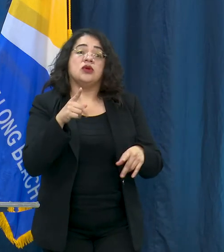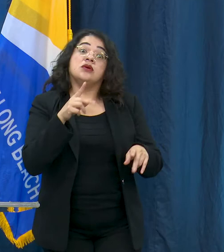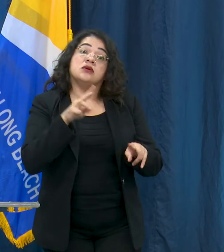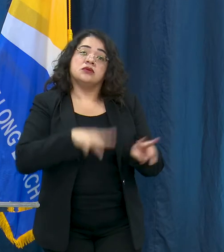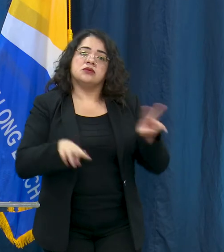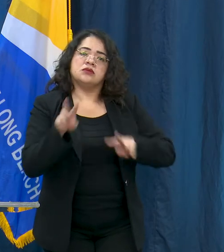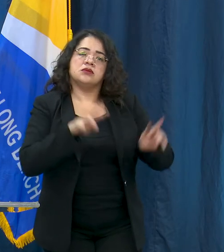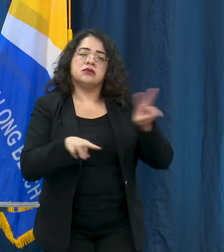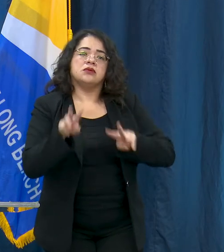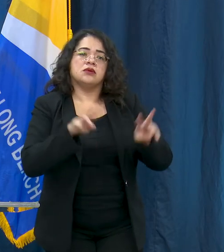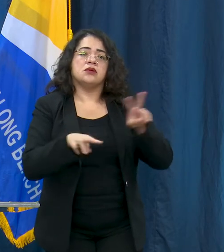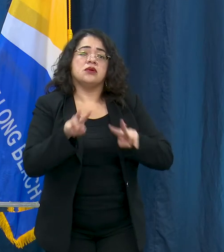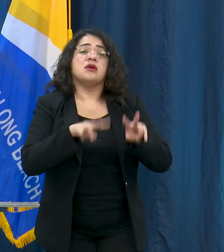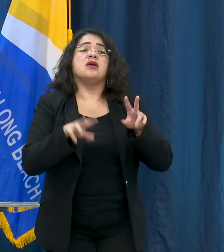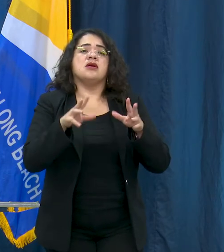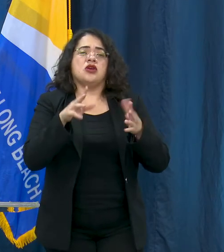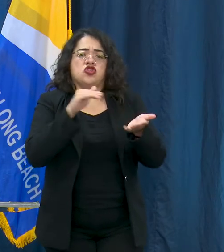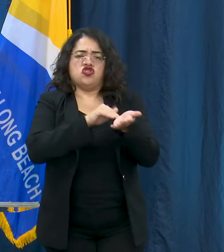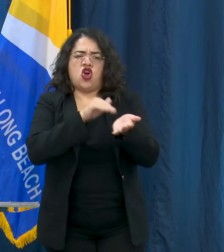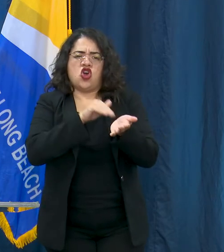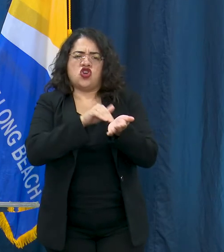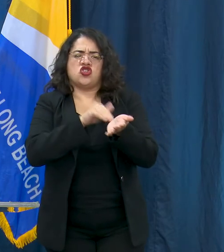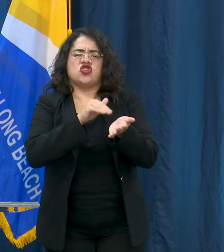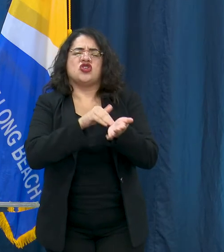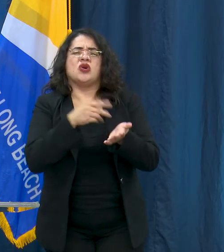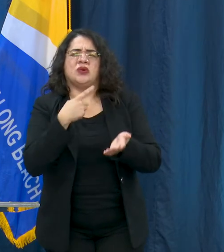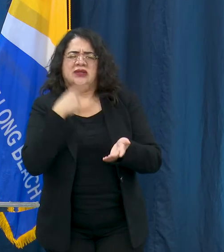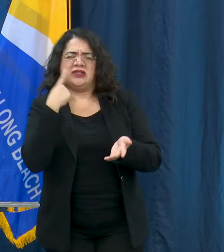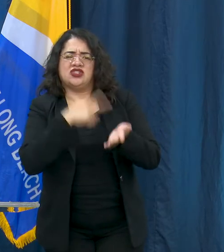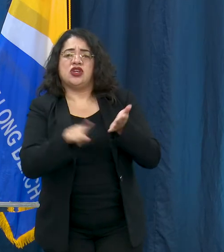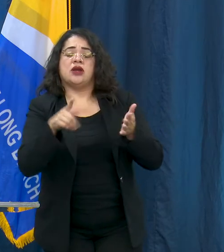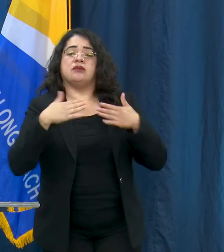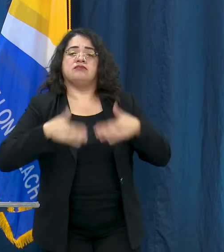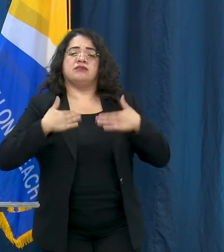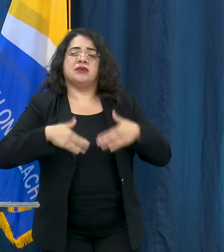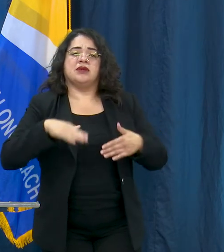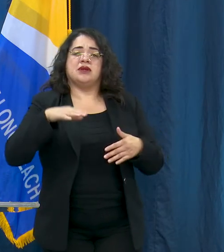These tests might include: blood tests. a chest x-ray,